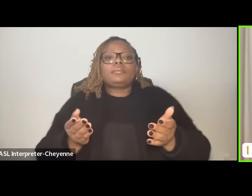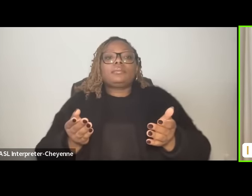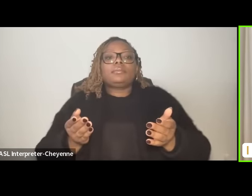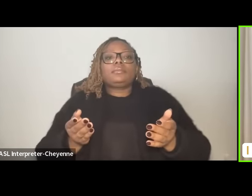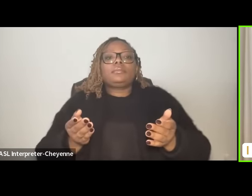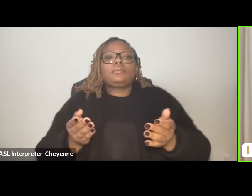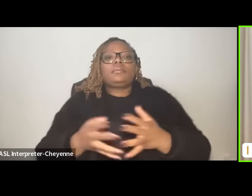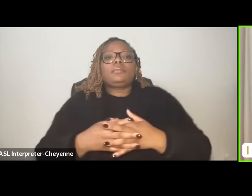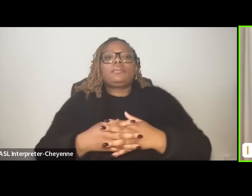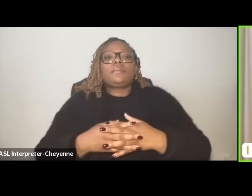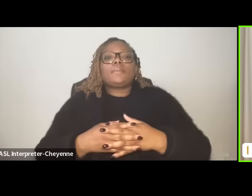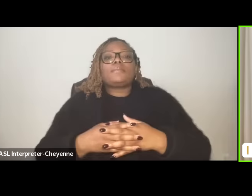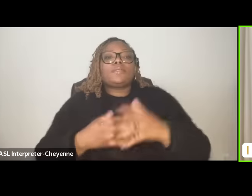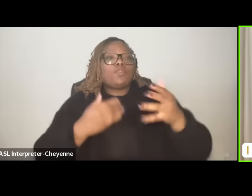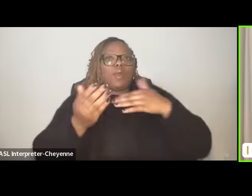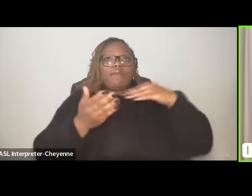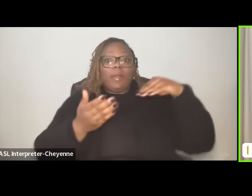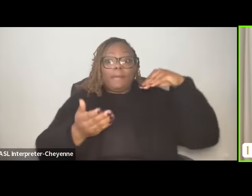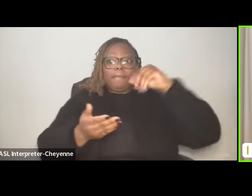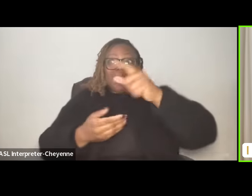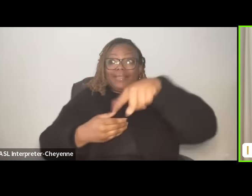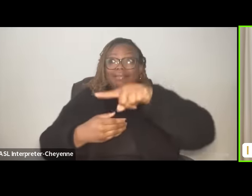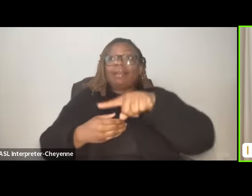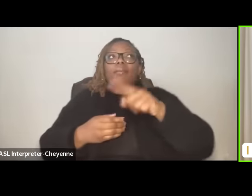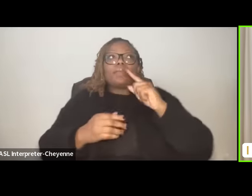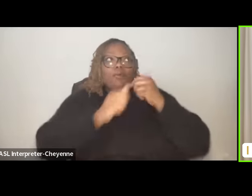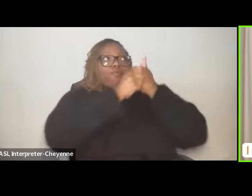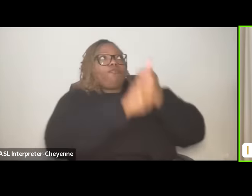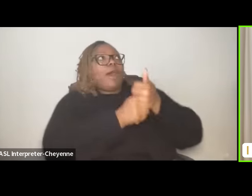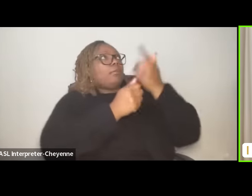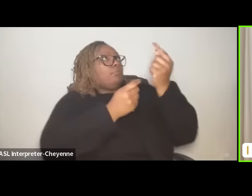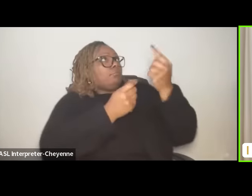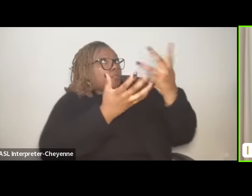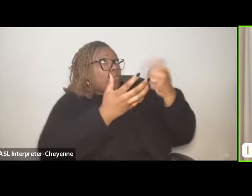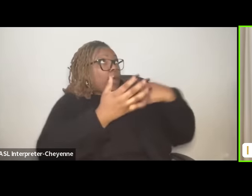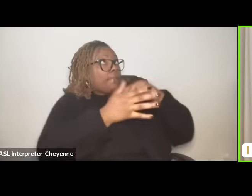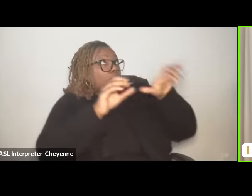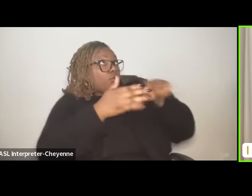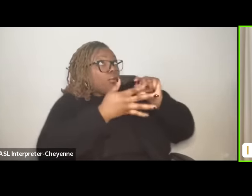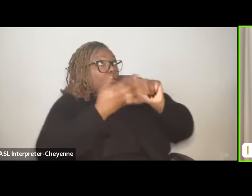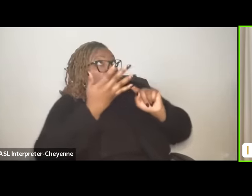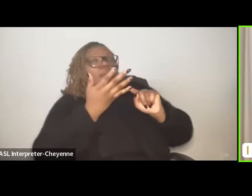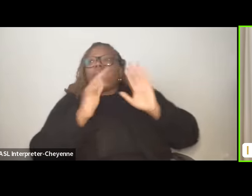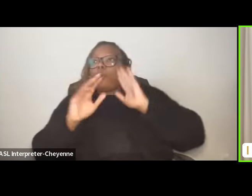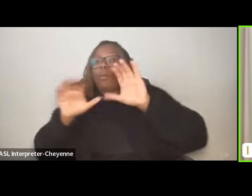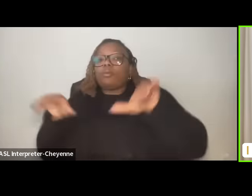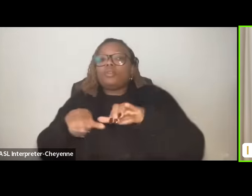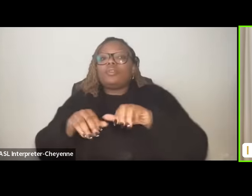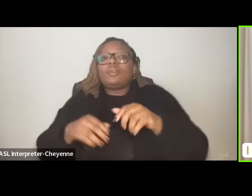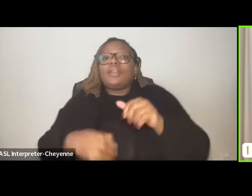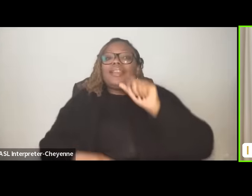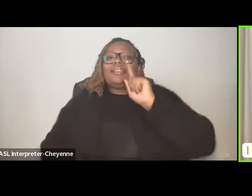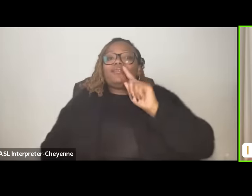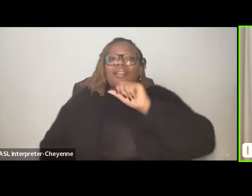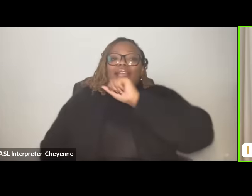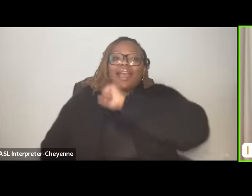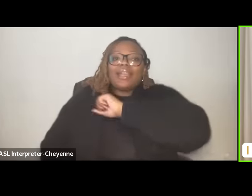are being paid by uh versus necessarily A a gang which has a a sense of community and I will go